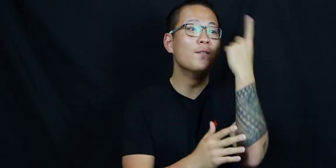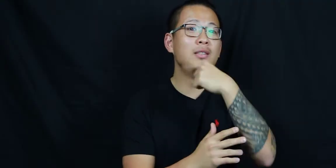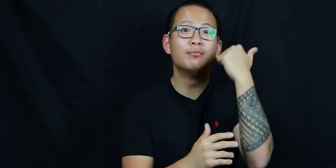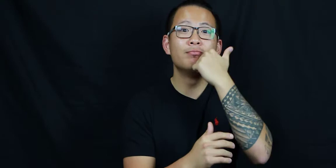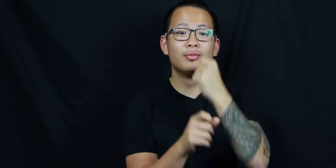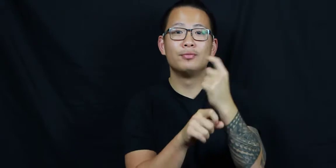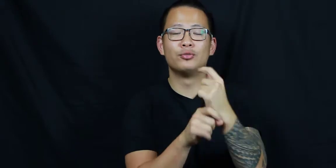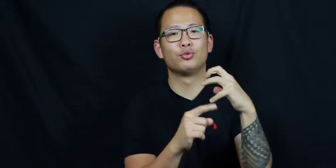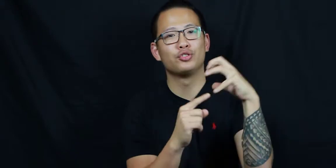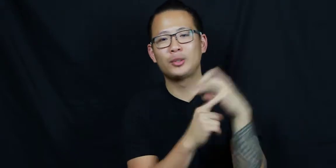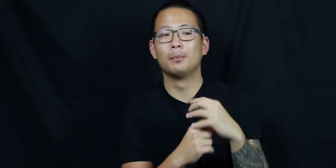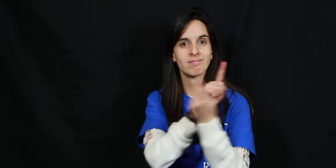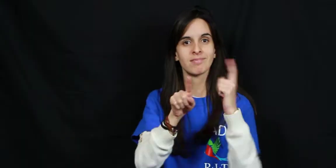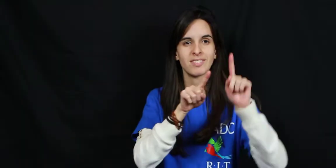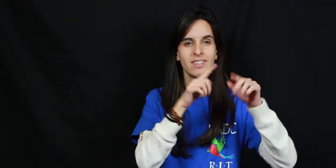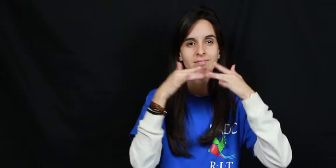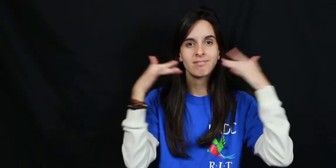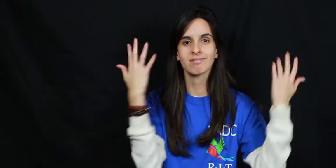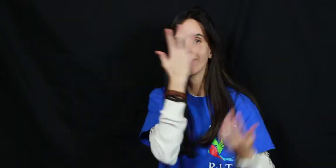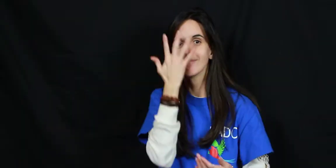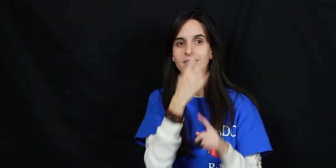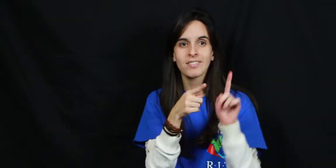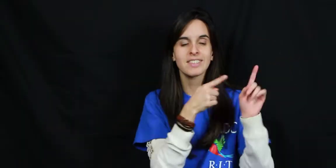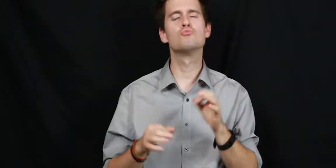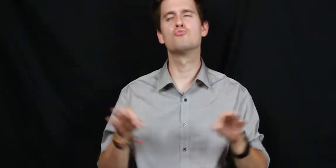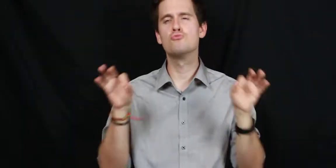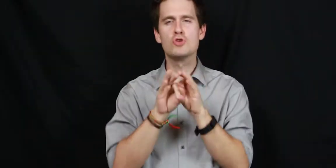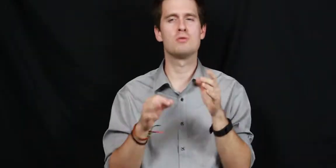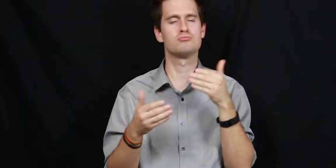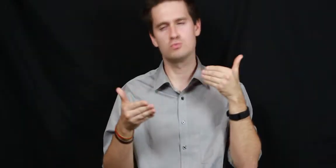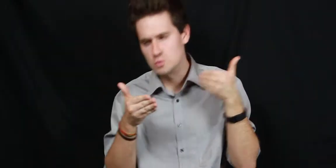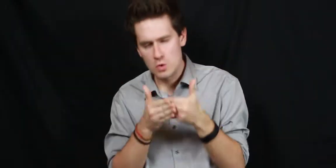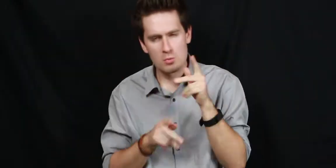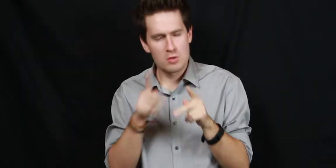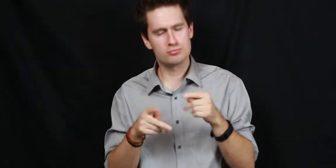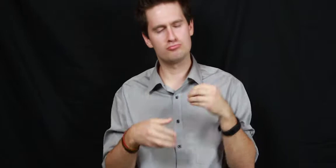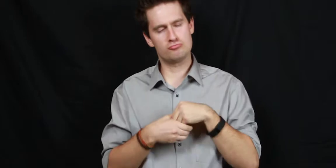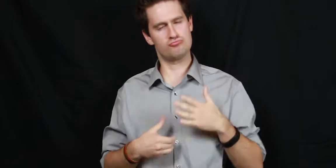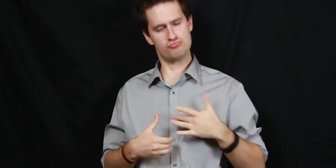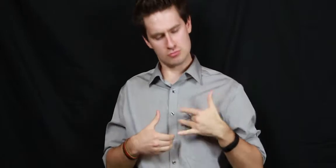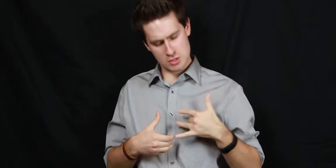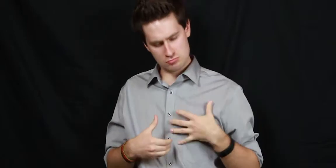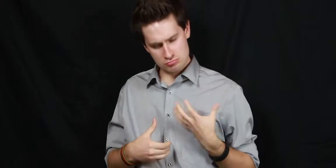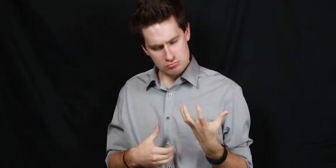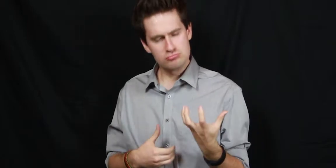You don't see the same faces everyday, that's really awesome. Seeing all the different friendly faces It's wonderful to see how close people keep to their hearts here.